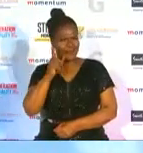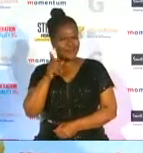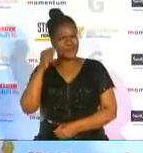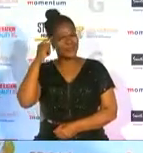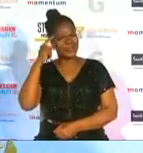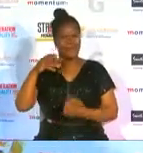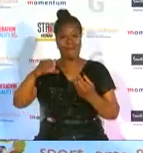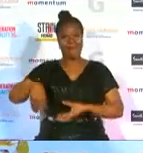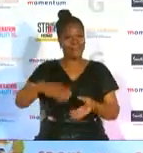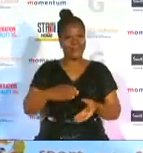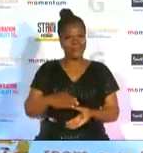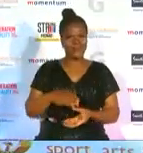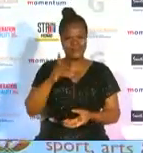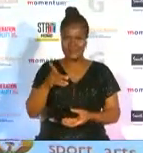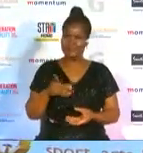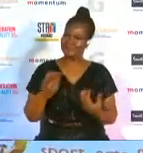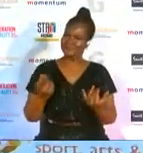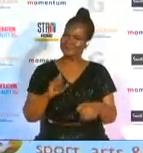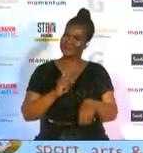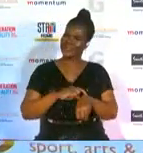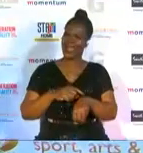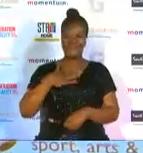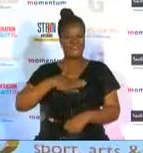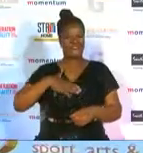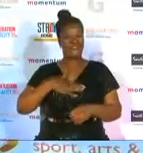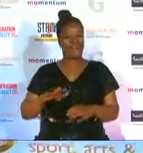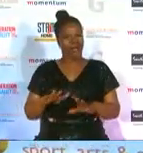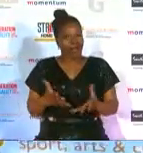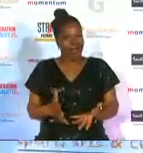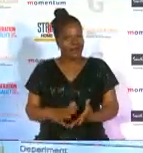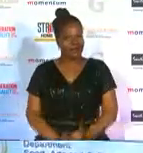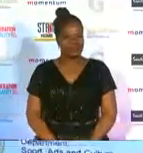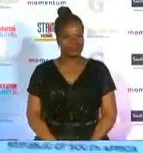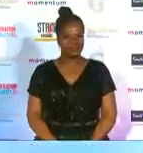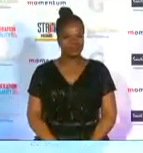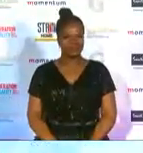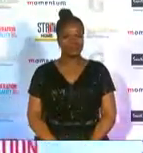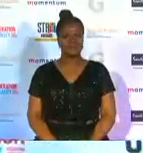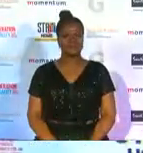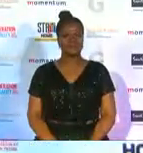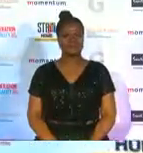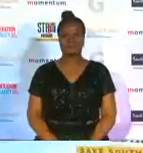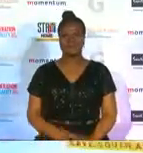you've had an incredible season tell me how it feels for tonight to walk away with this award man this one means so much more just